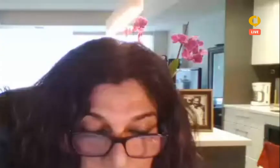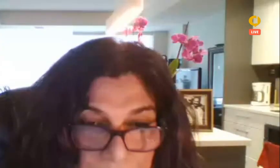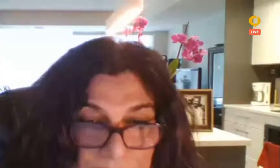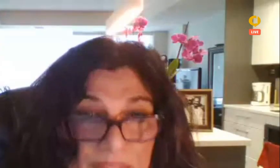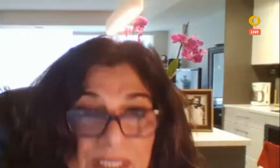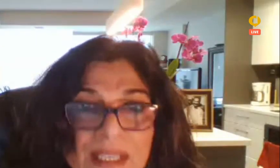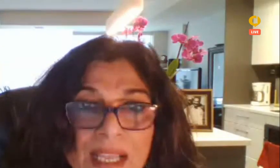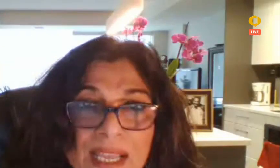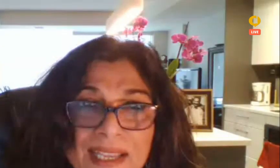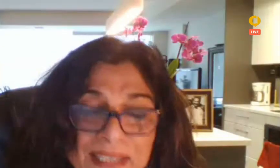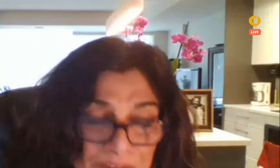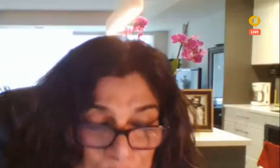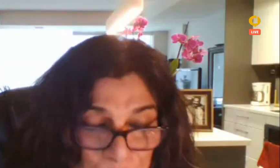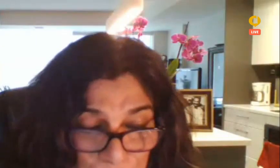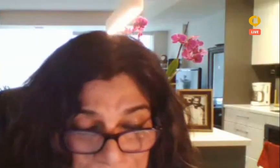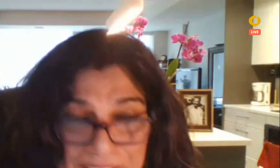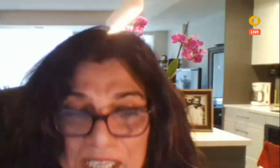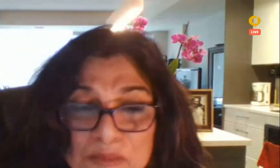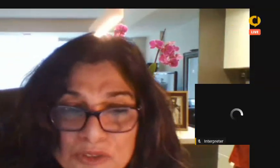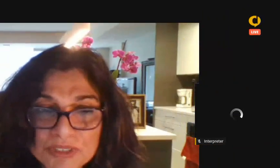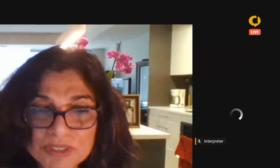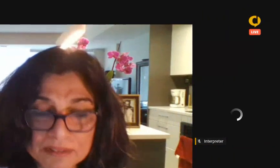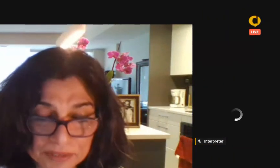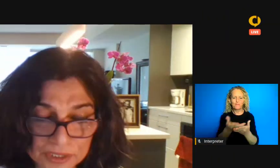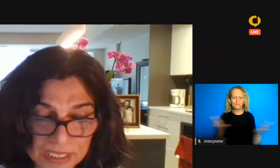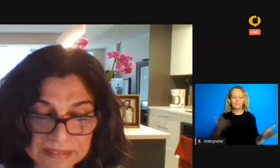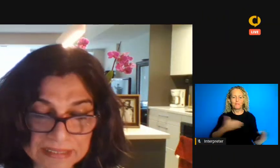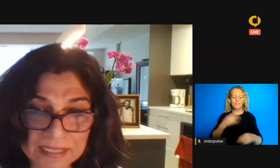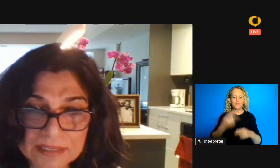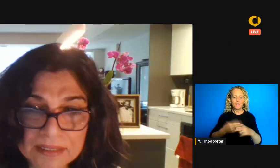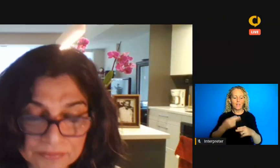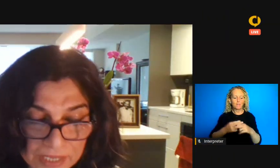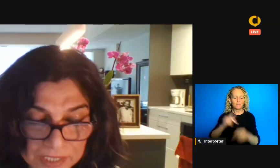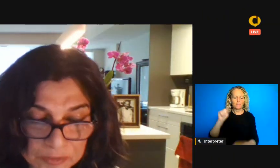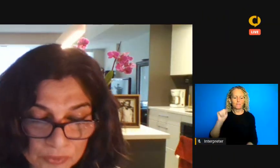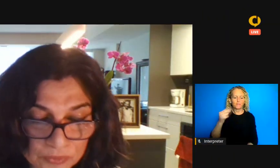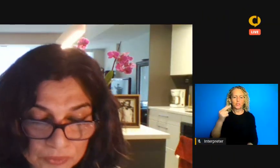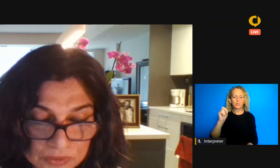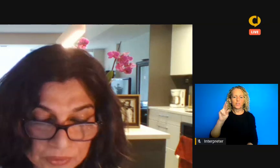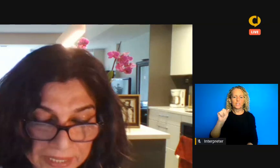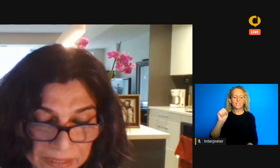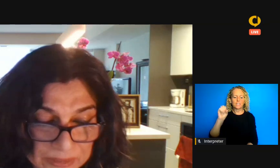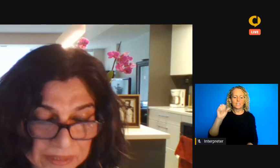Hi everyone welcome I am Theresa Rajack-Talley the vice provost for equity and